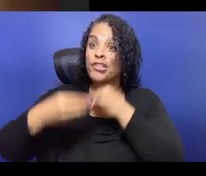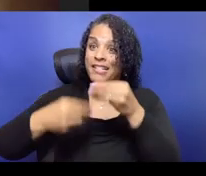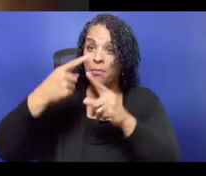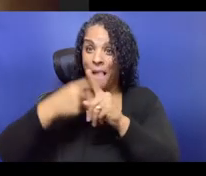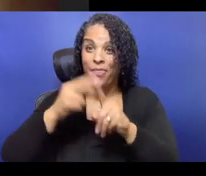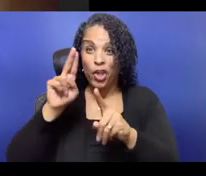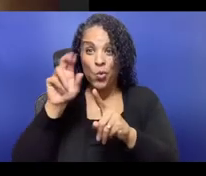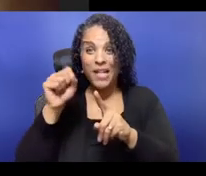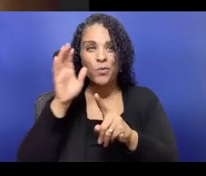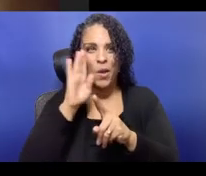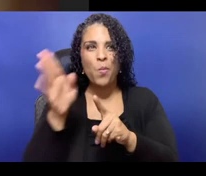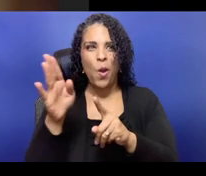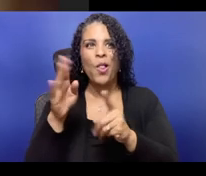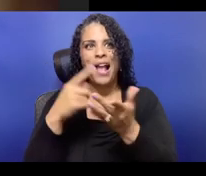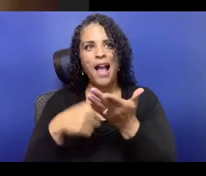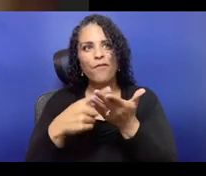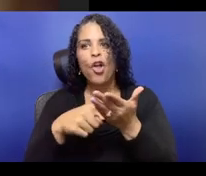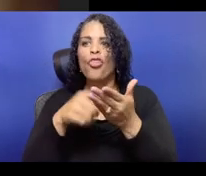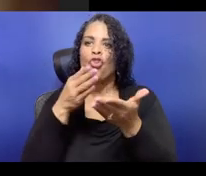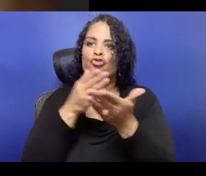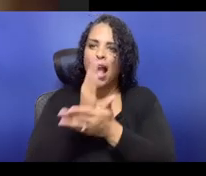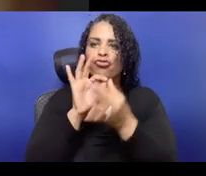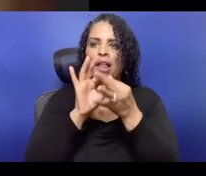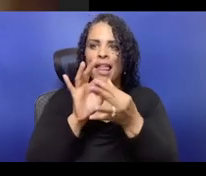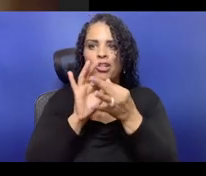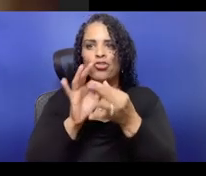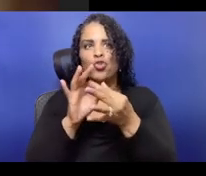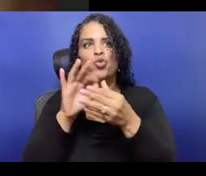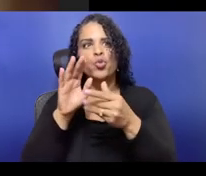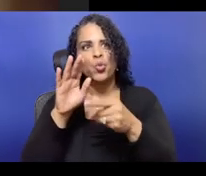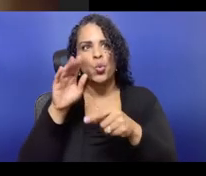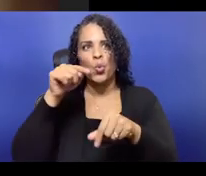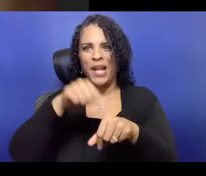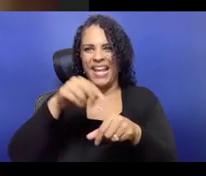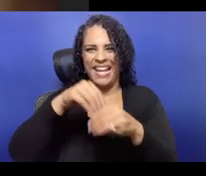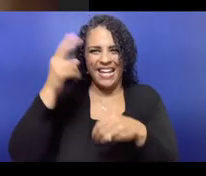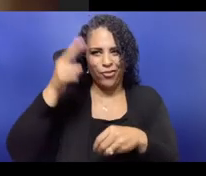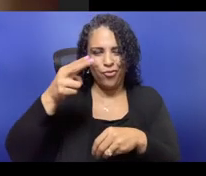I was just thinking about connecting explicitly